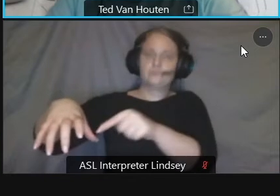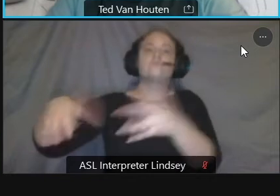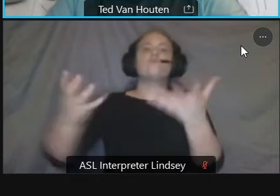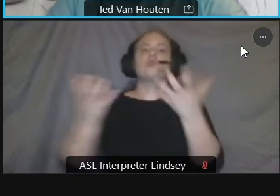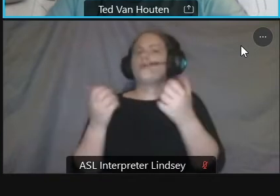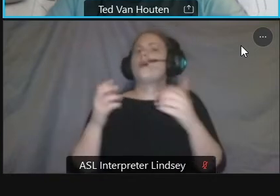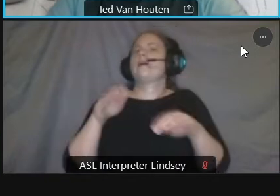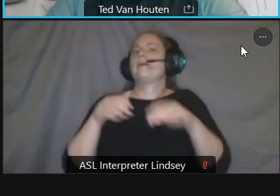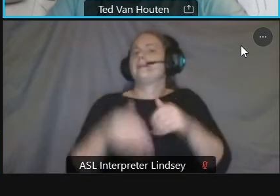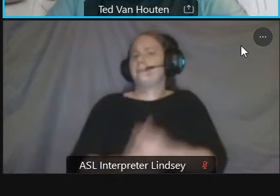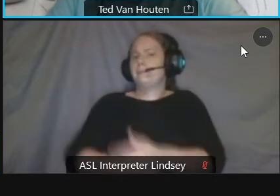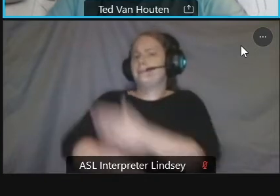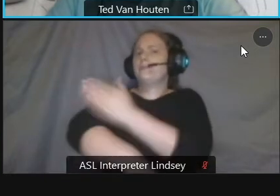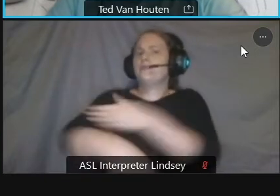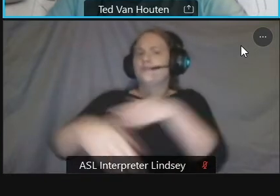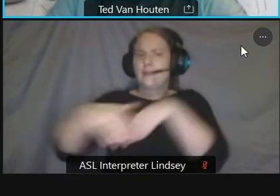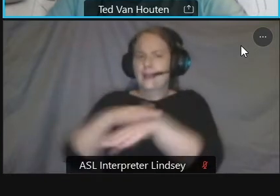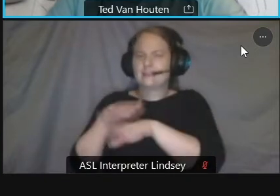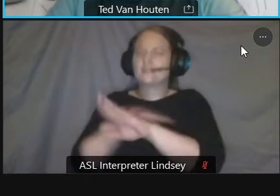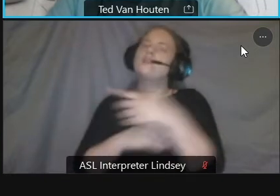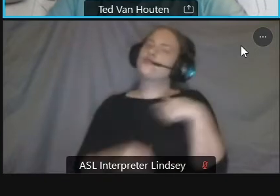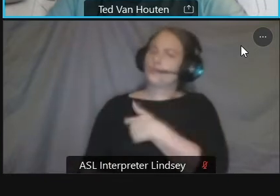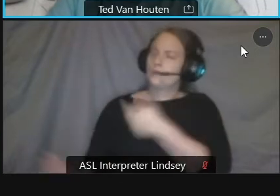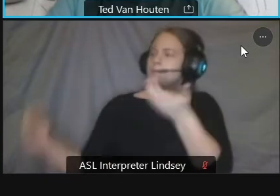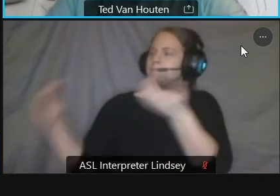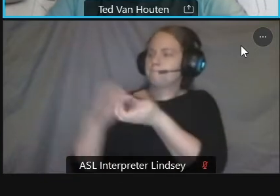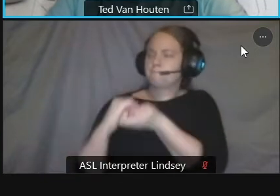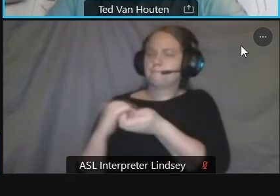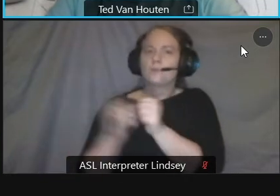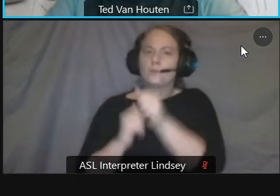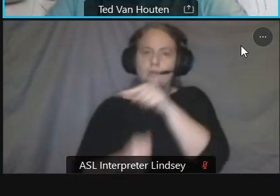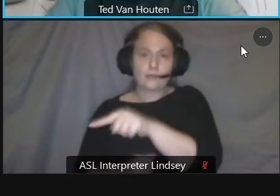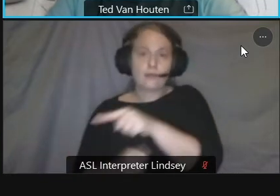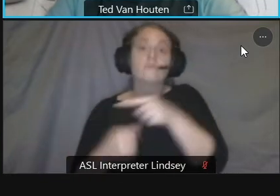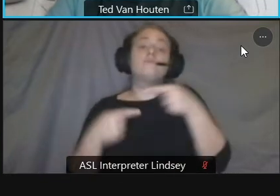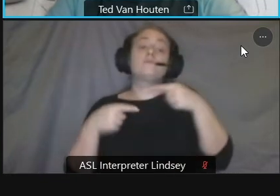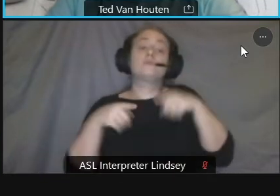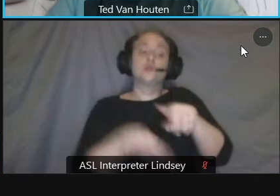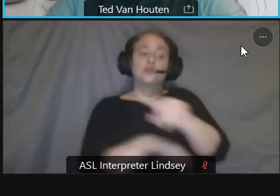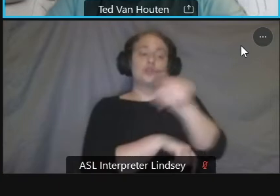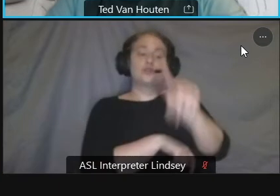the zoning process and also the permitting process and anything that's proposed and